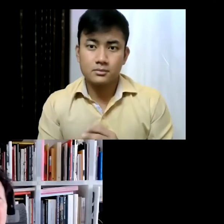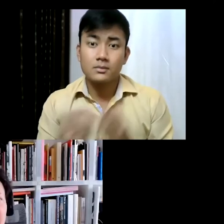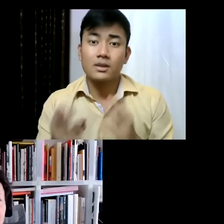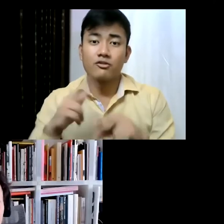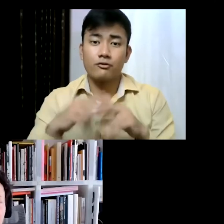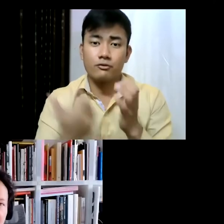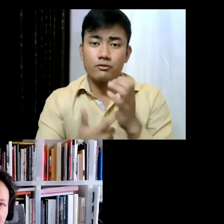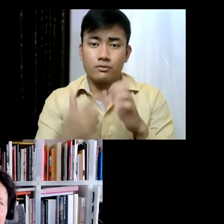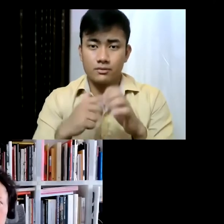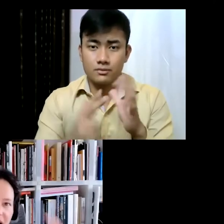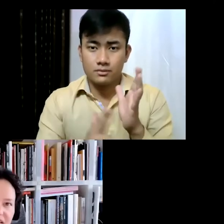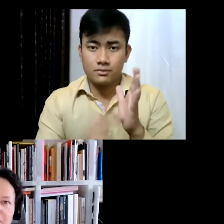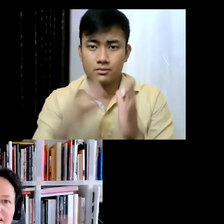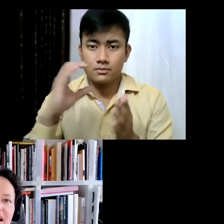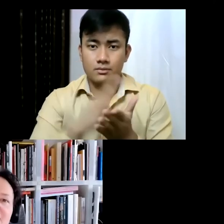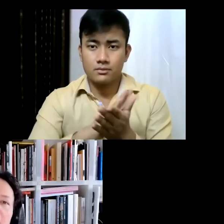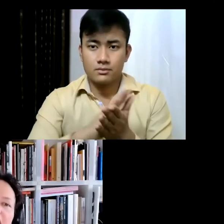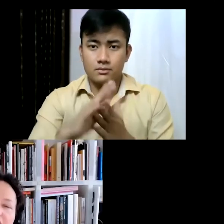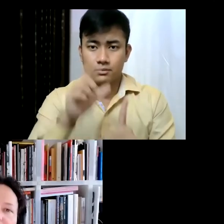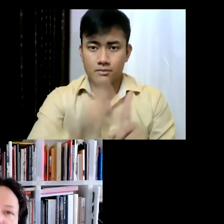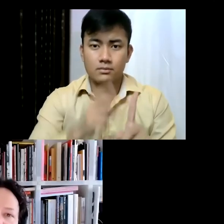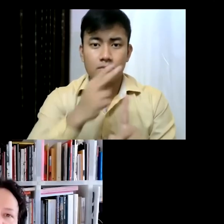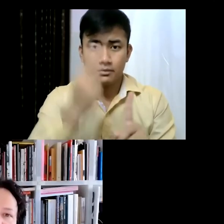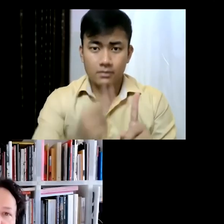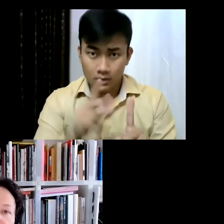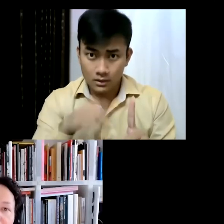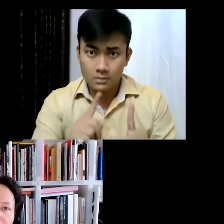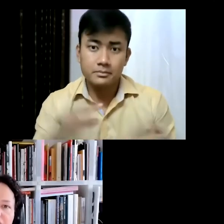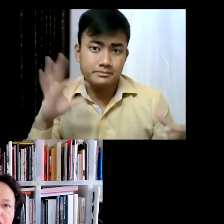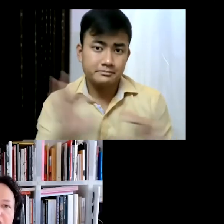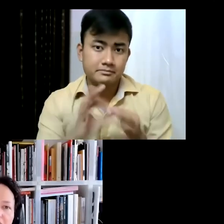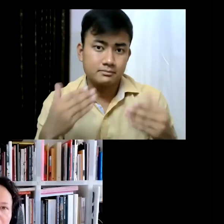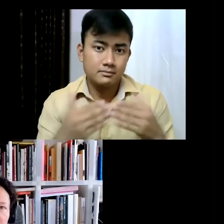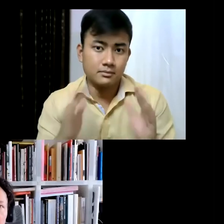and even if it's not the same artist, but there are some references and rhymes that become very